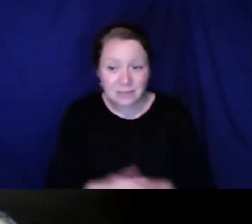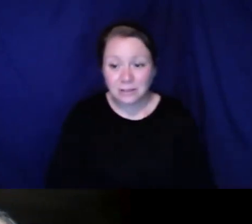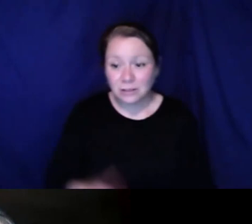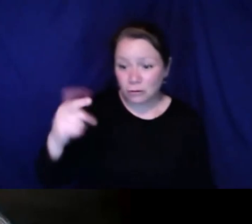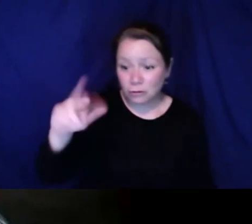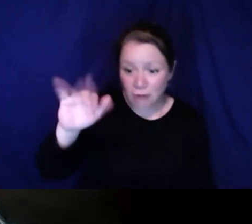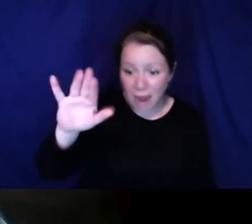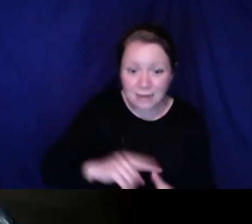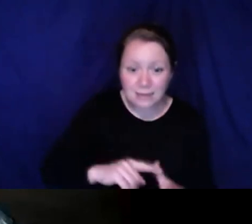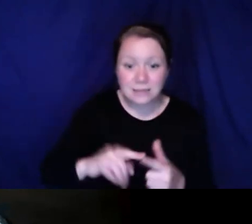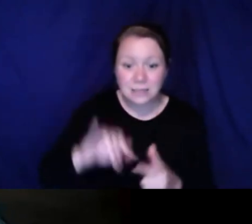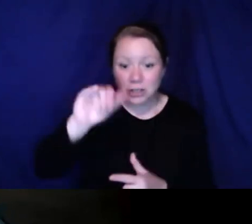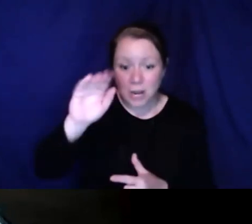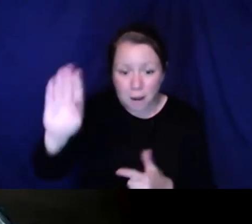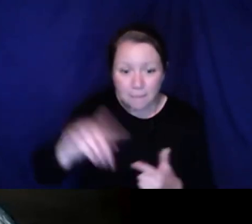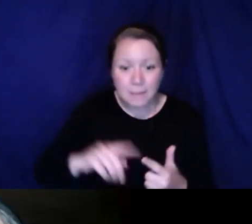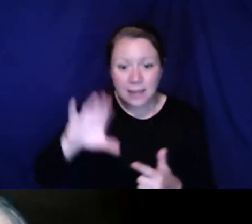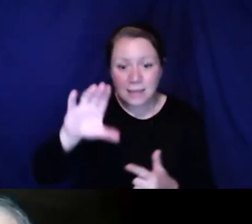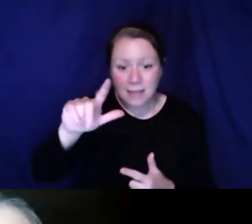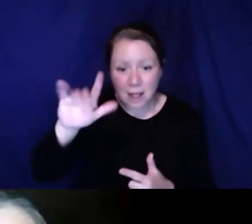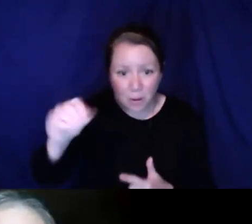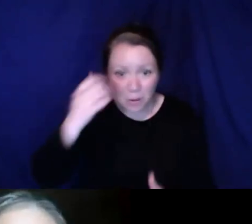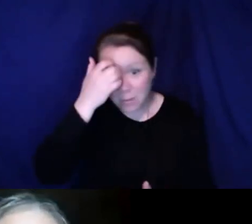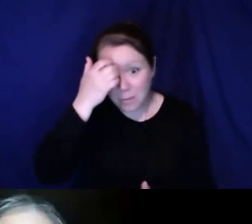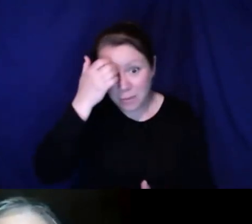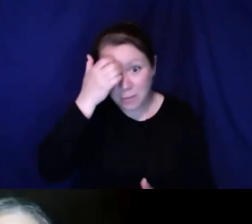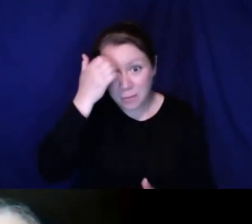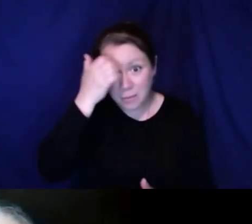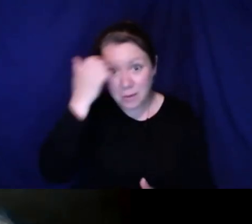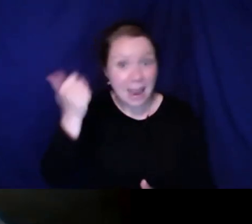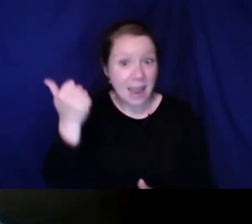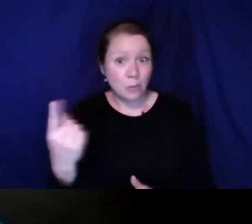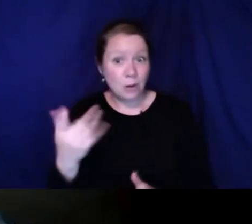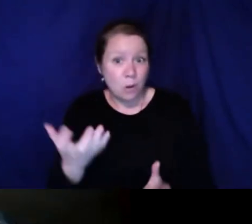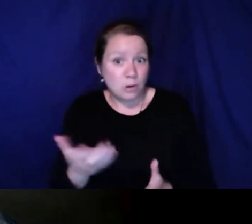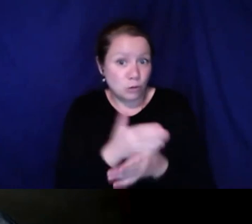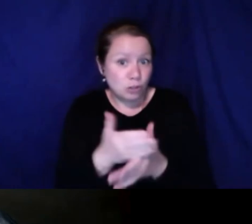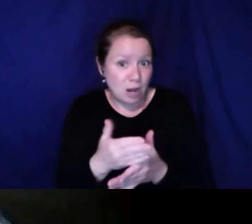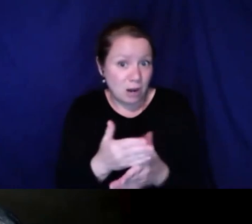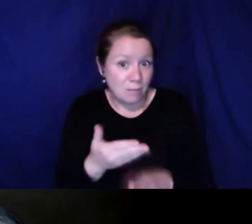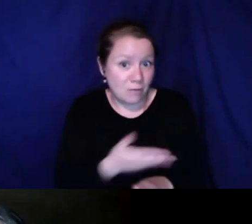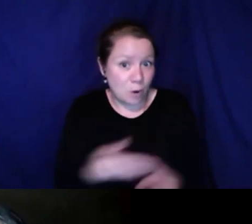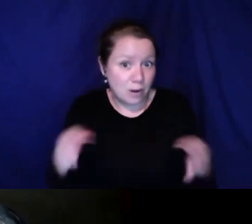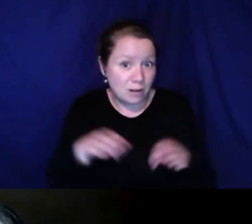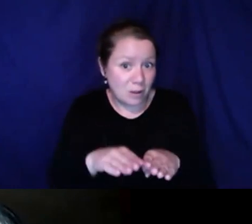Yeah, any final comments from the panelists?